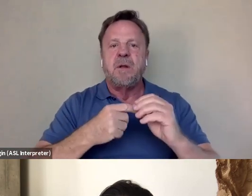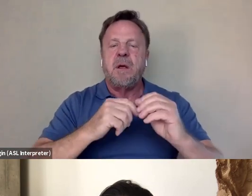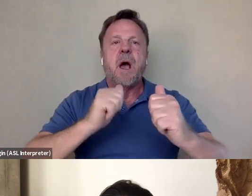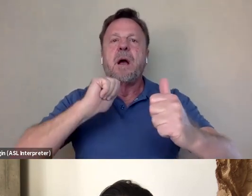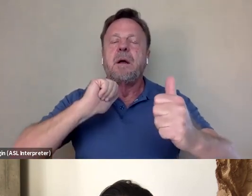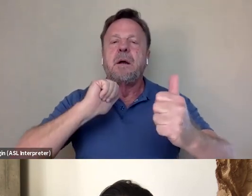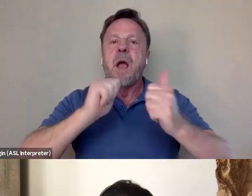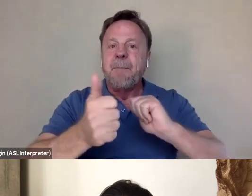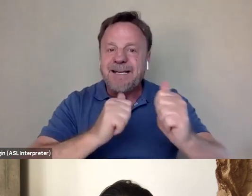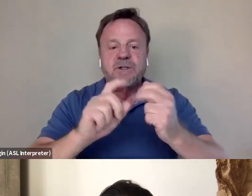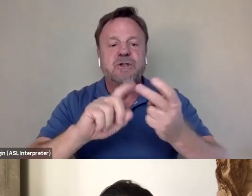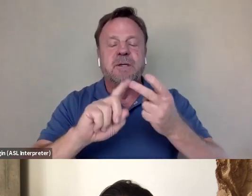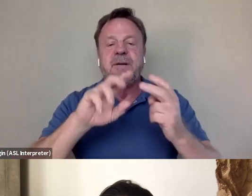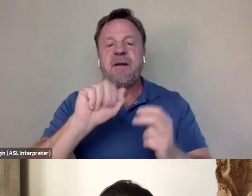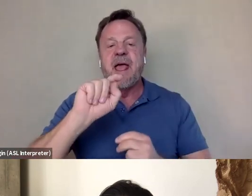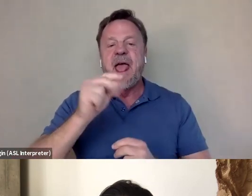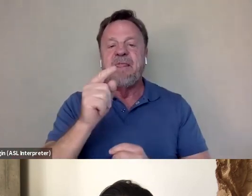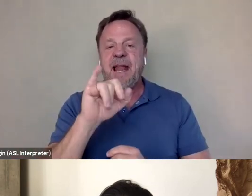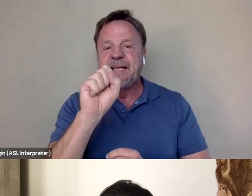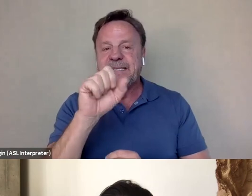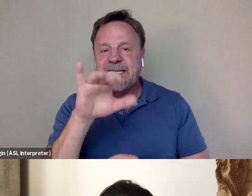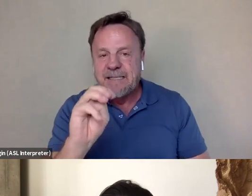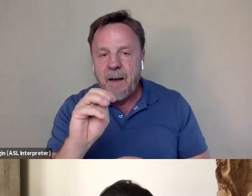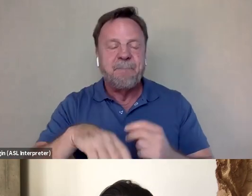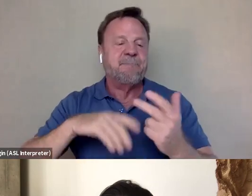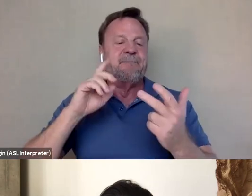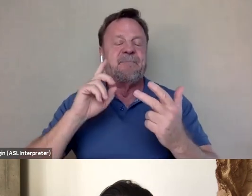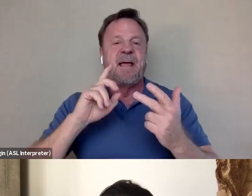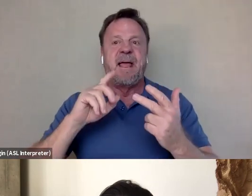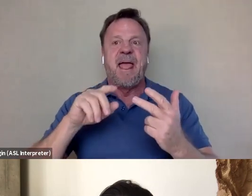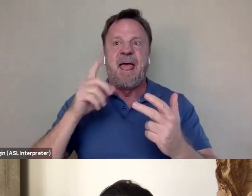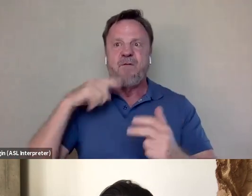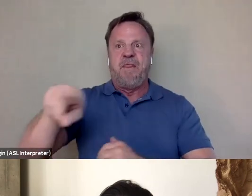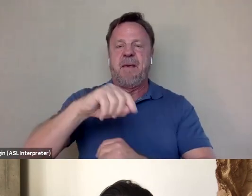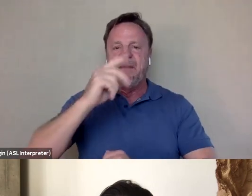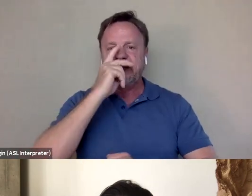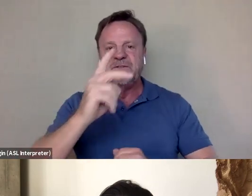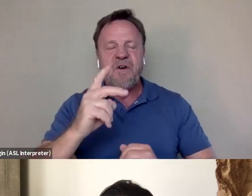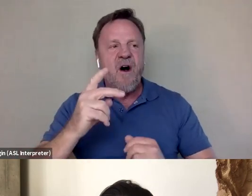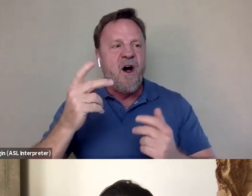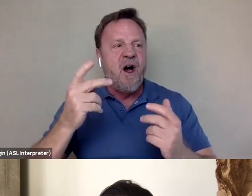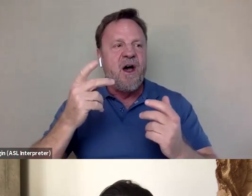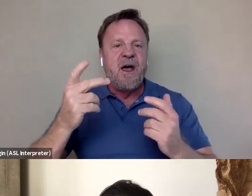you know, athleticism and for them, they saw, you know, they saw the kind of the sporting ability